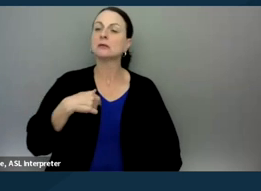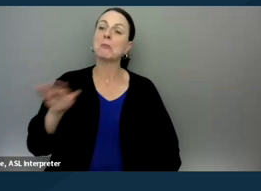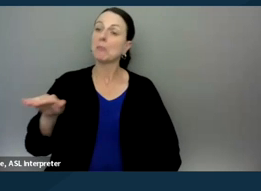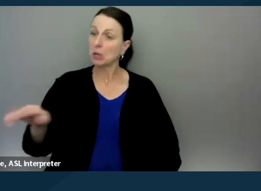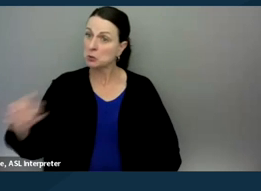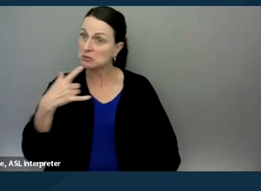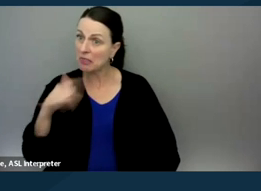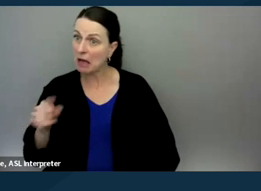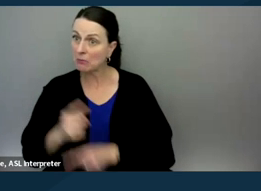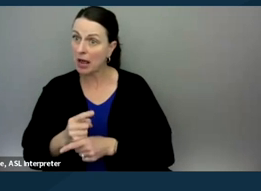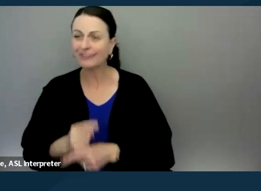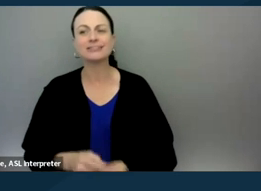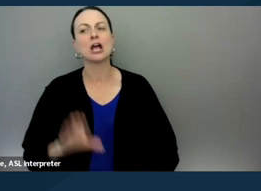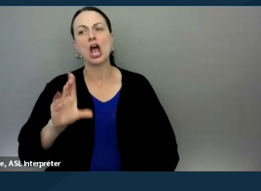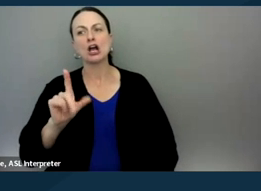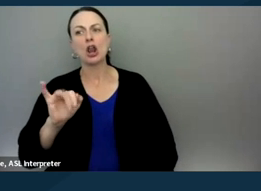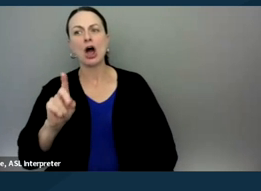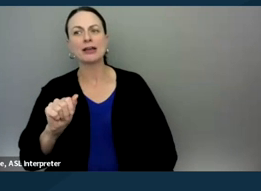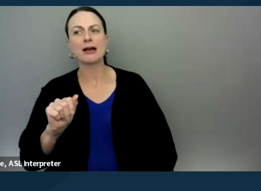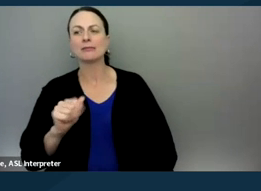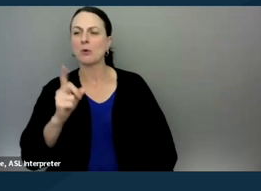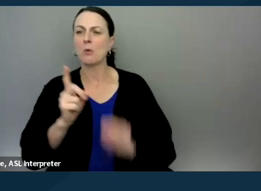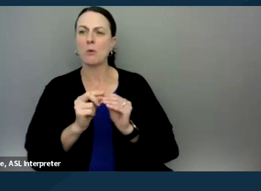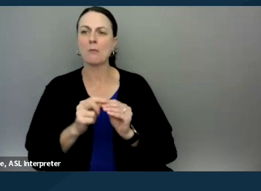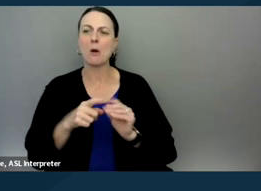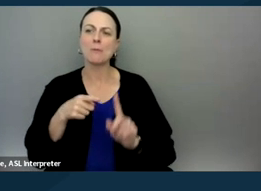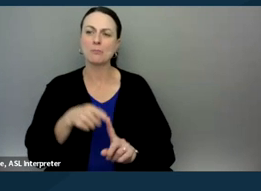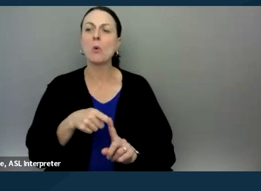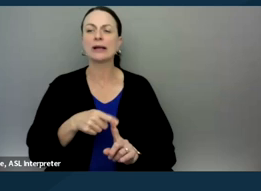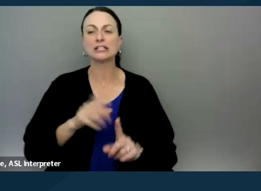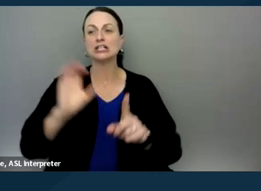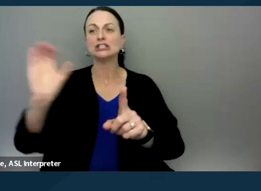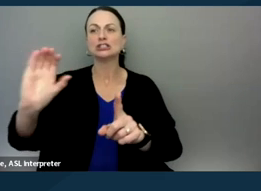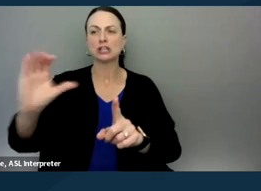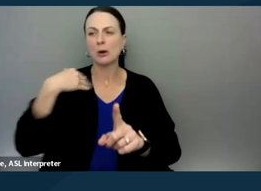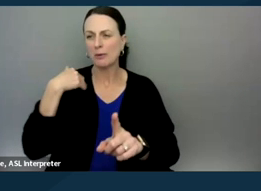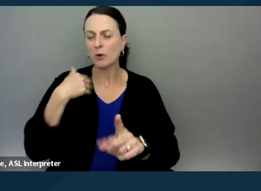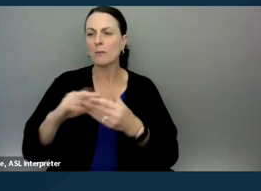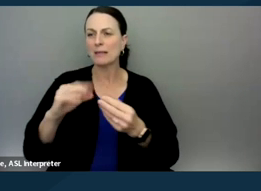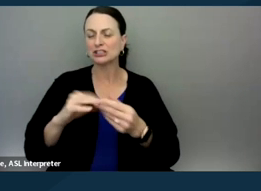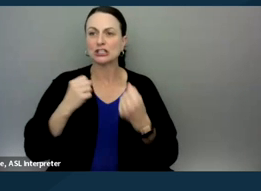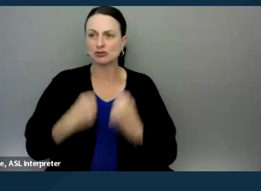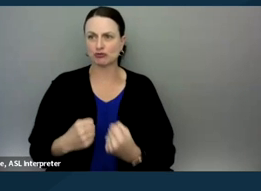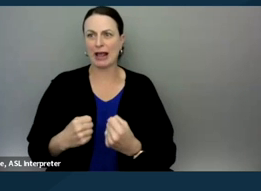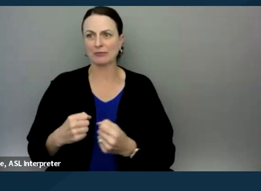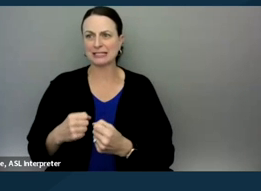This is Claudia, just one more point. When Cheryl mentioned the strengths-based approach,